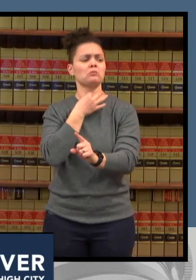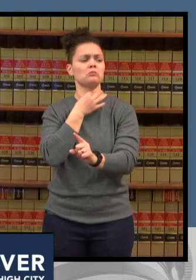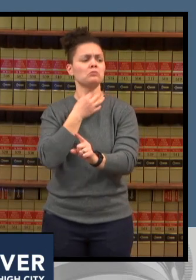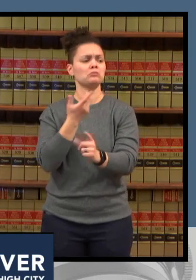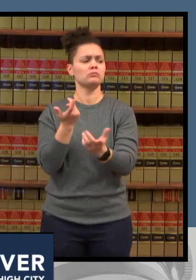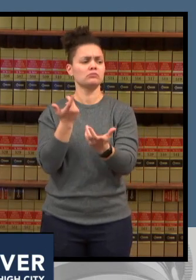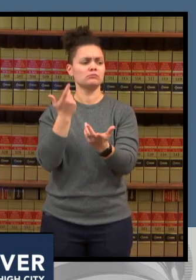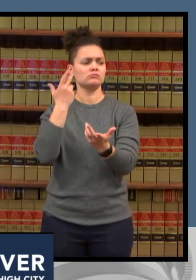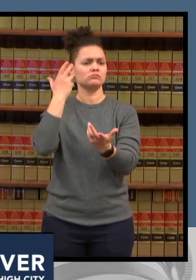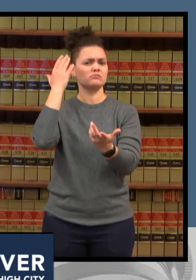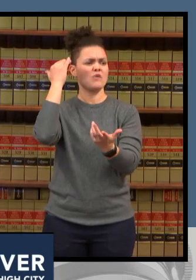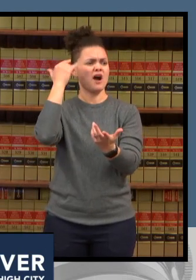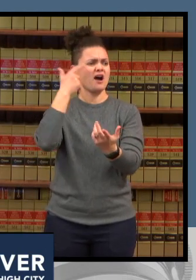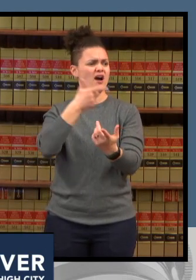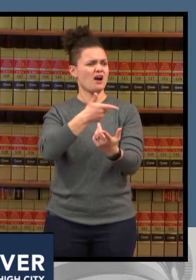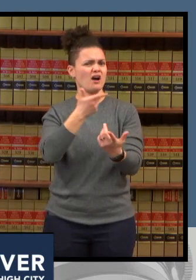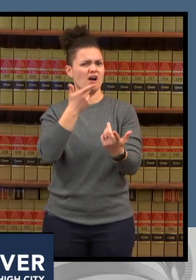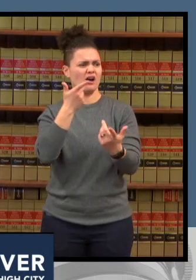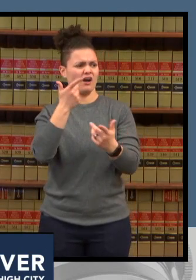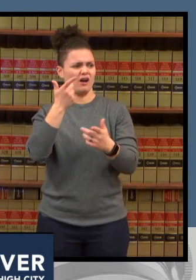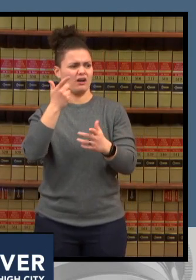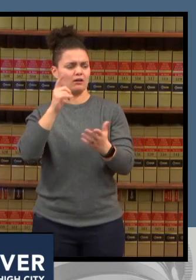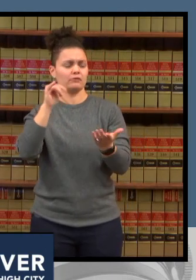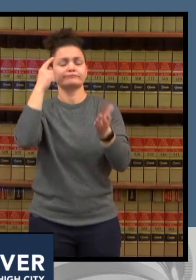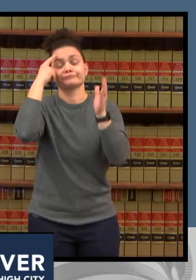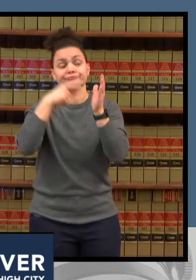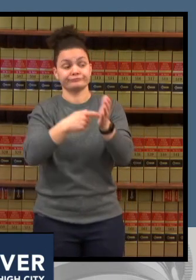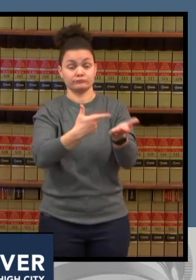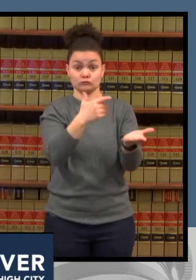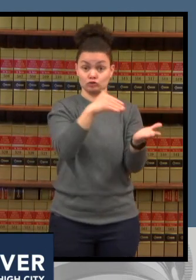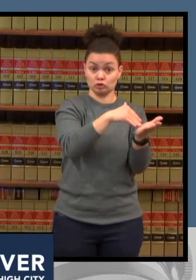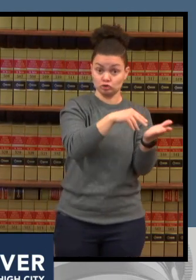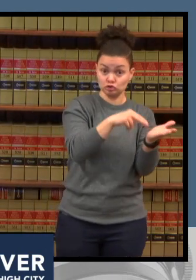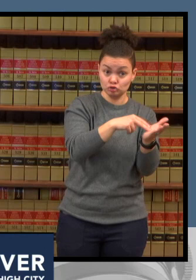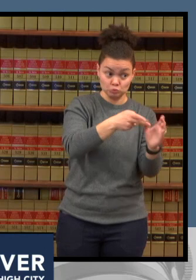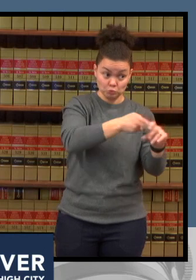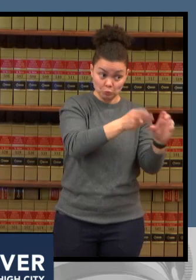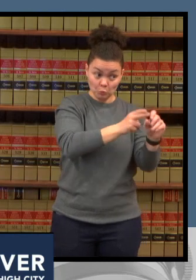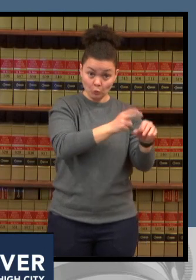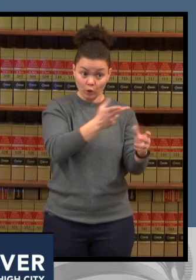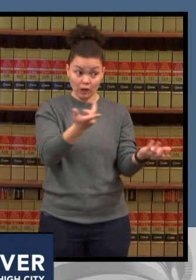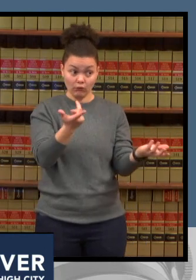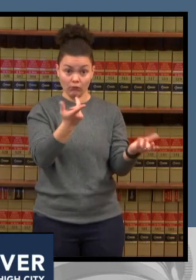from burnout or getting sick or going for travel jobs and delayed care of some of these factors but